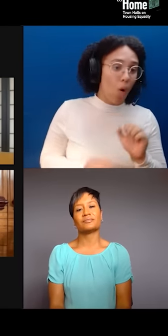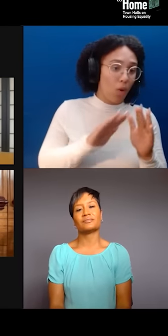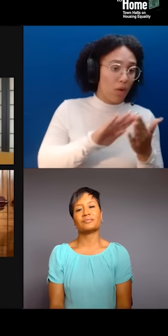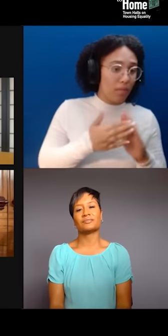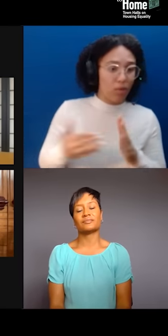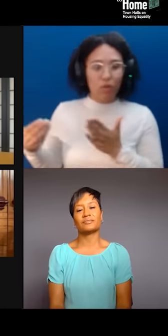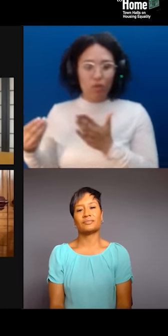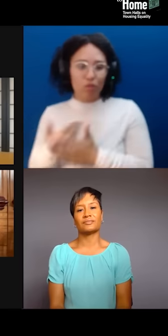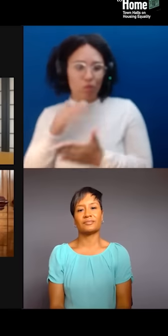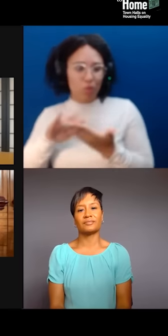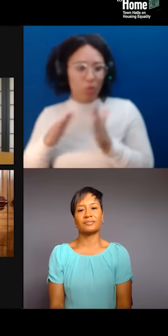Yeah, it's a nice question.